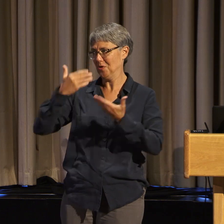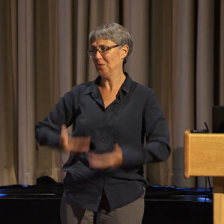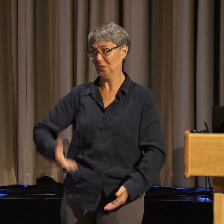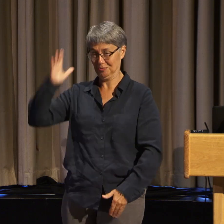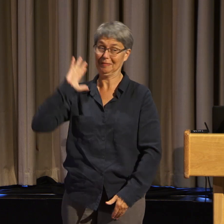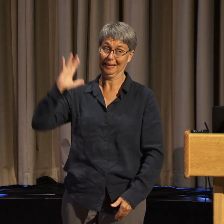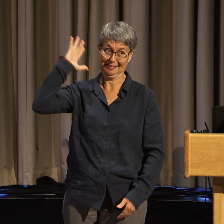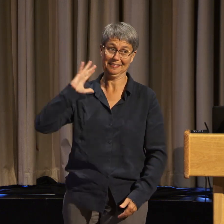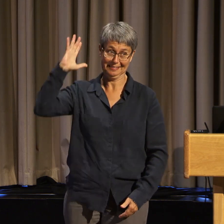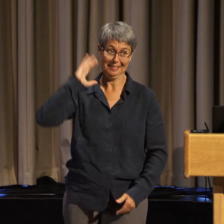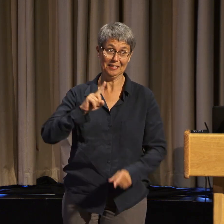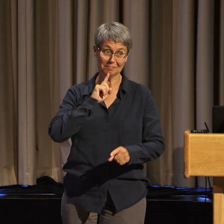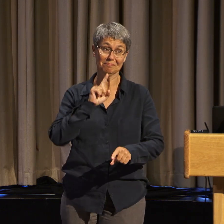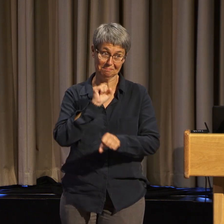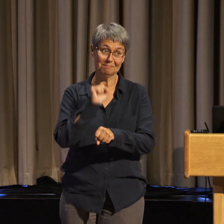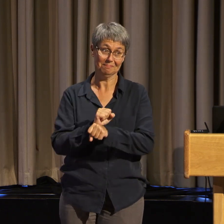But that was true.